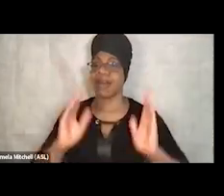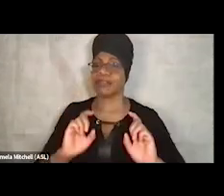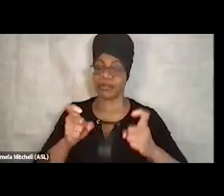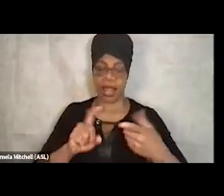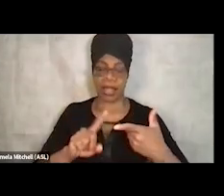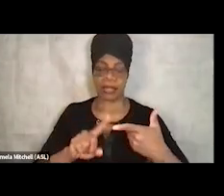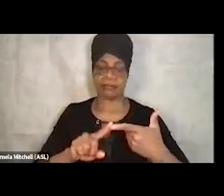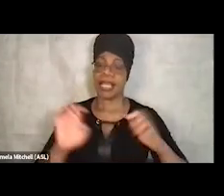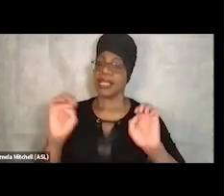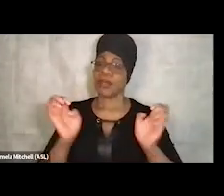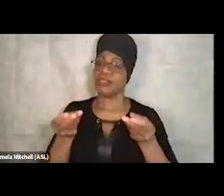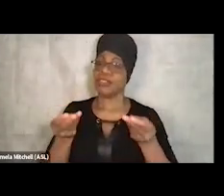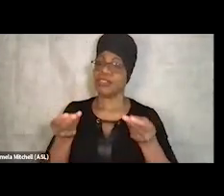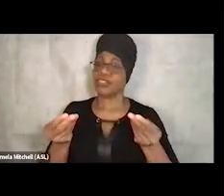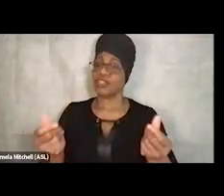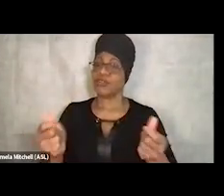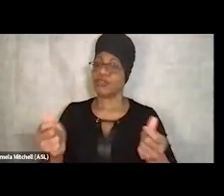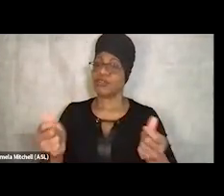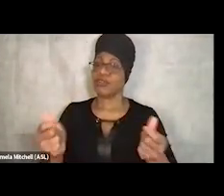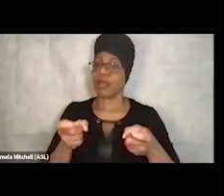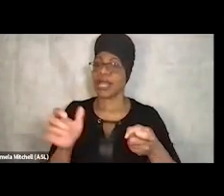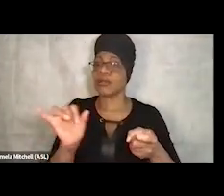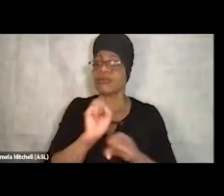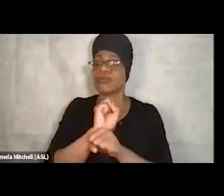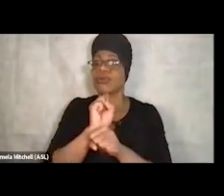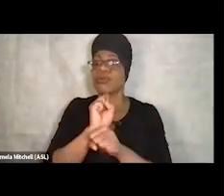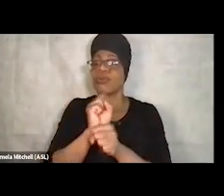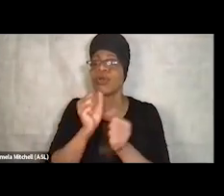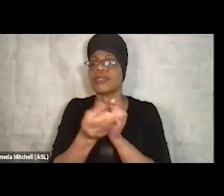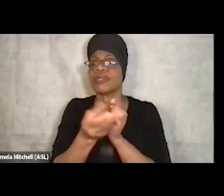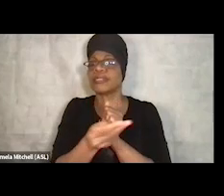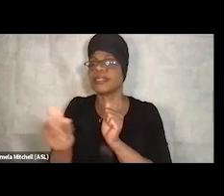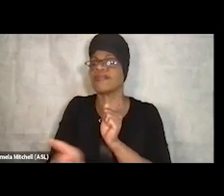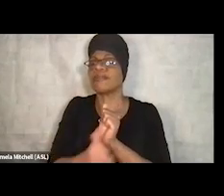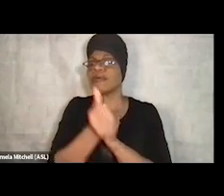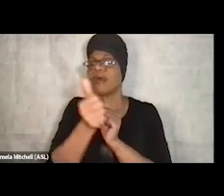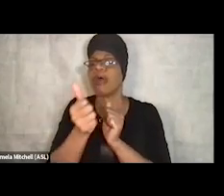as well as working with several other agencies like the Coalition